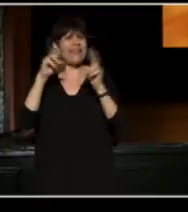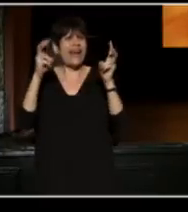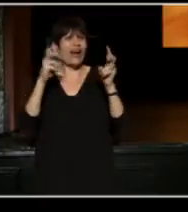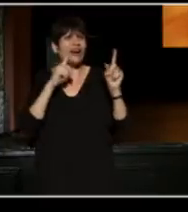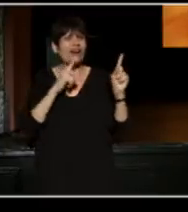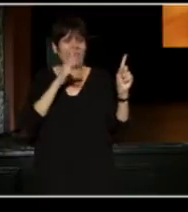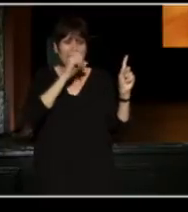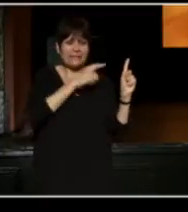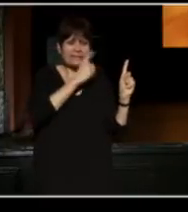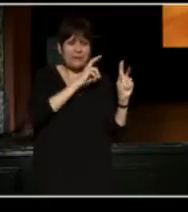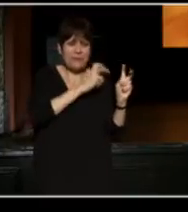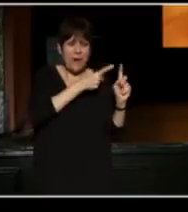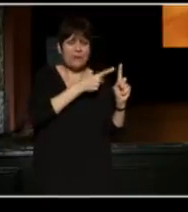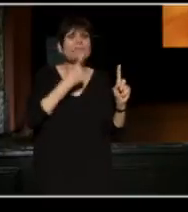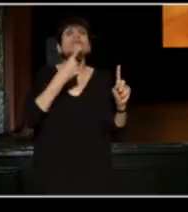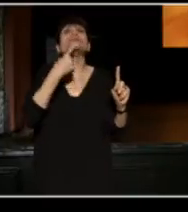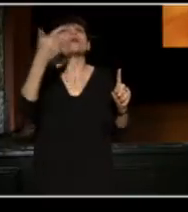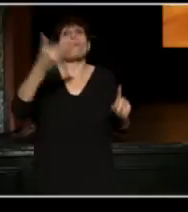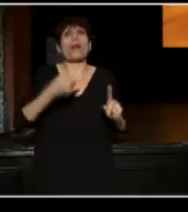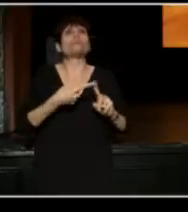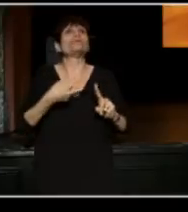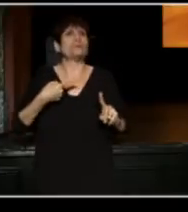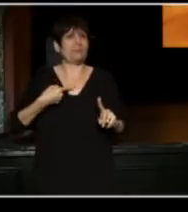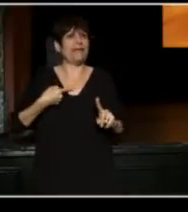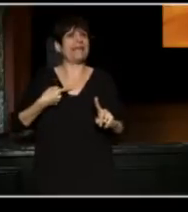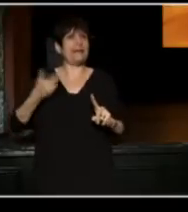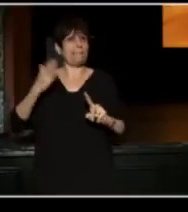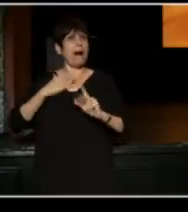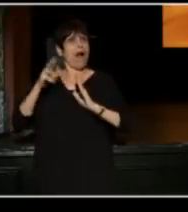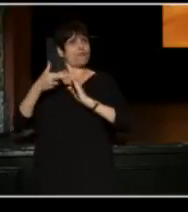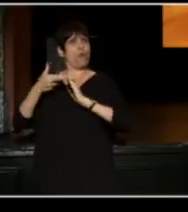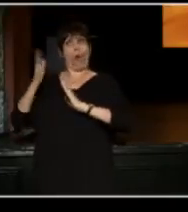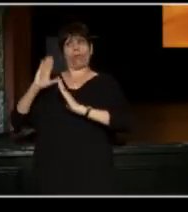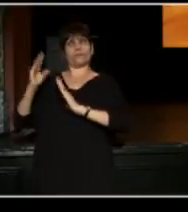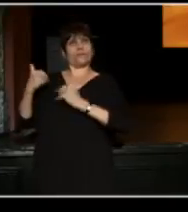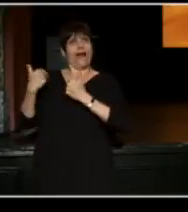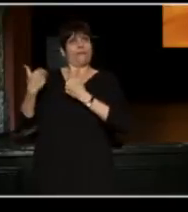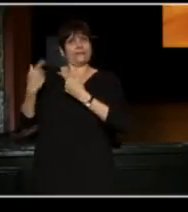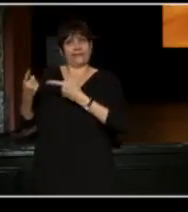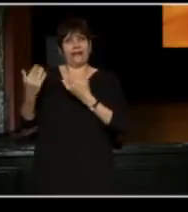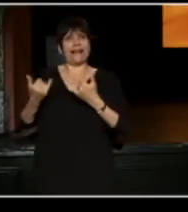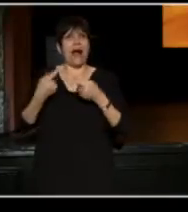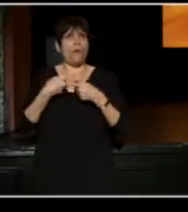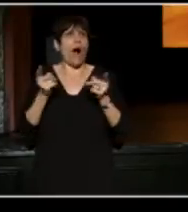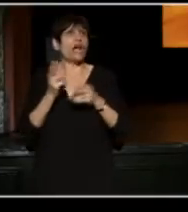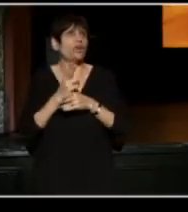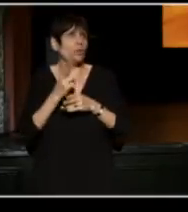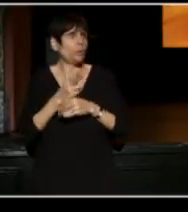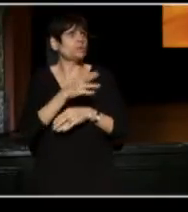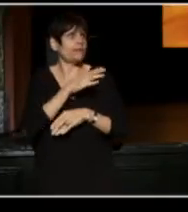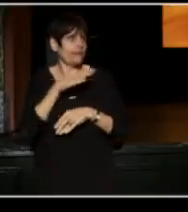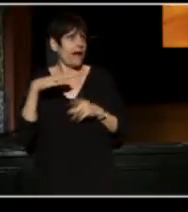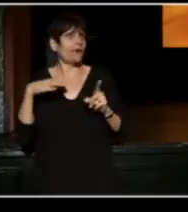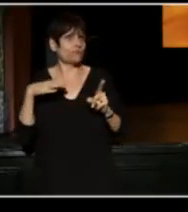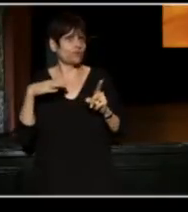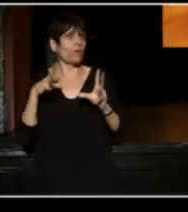But you said welcome to me. And I am going to say this to you because the person who brought me up in theater was a wonderful man